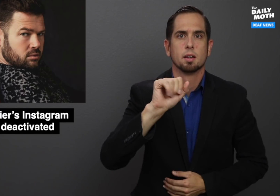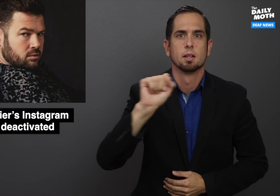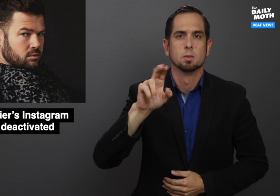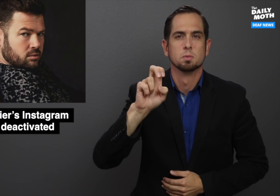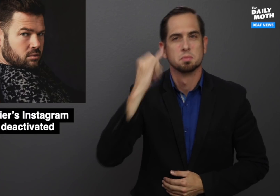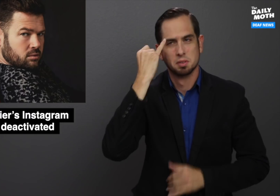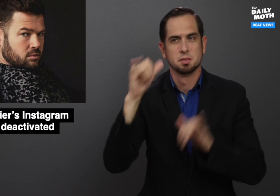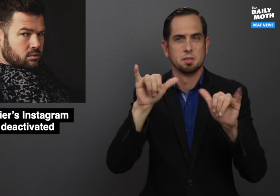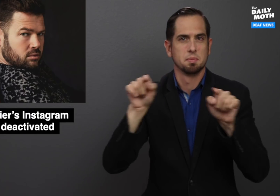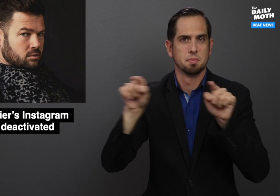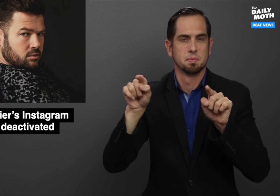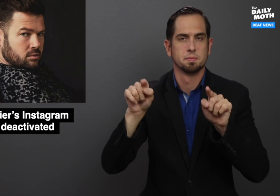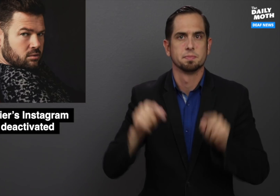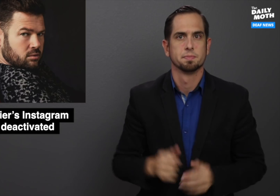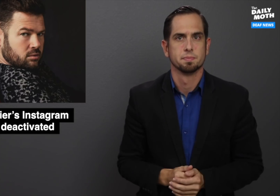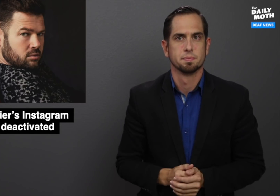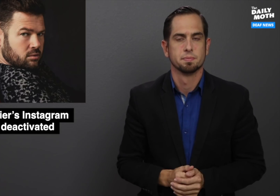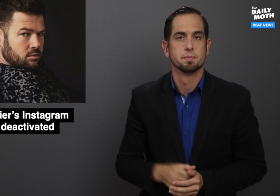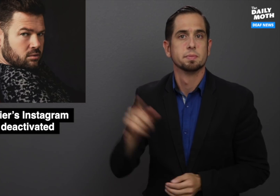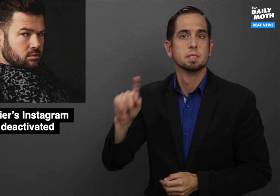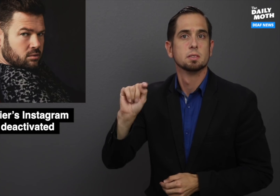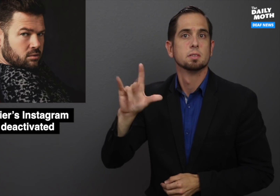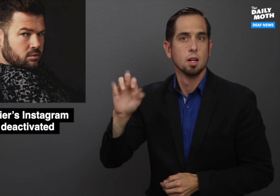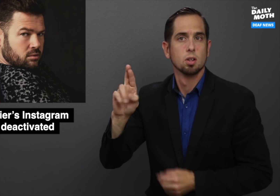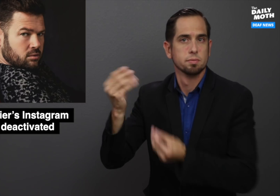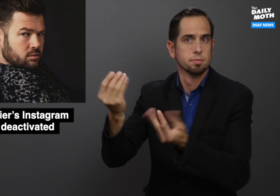Tullier told "The Daily Moth" that in the past,